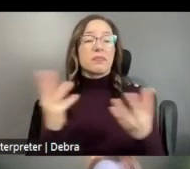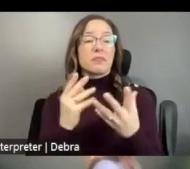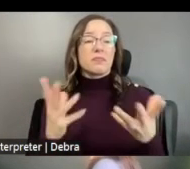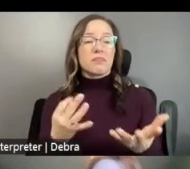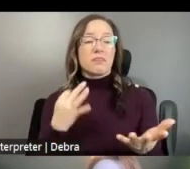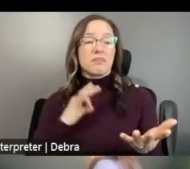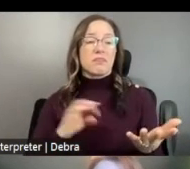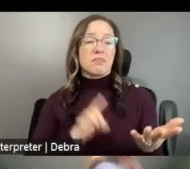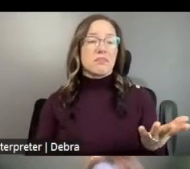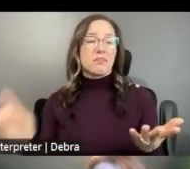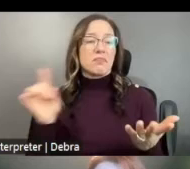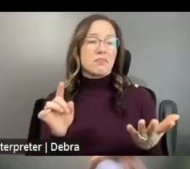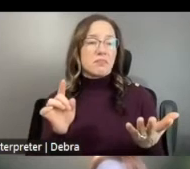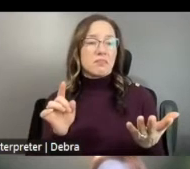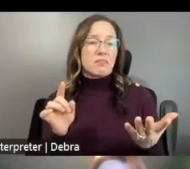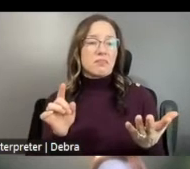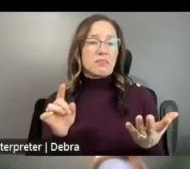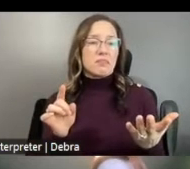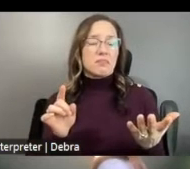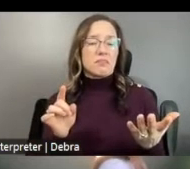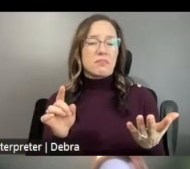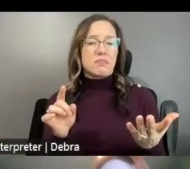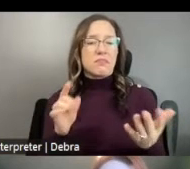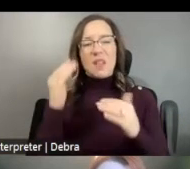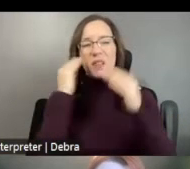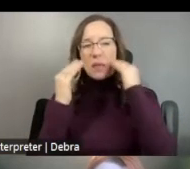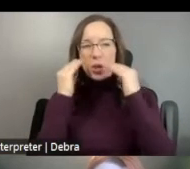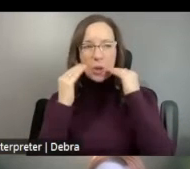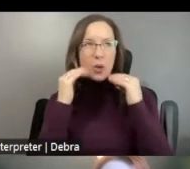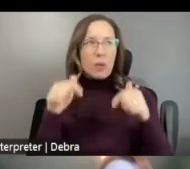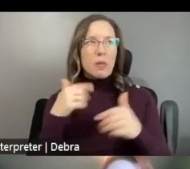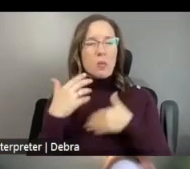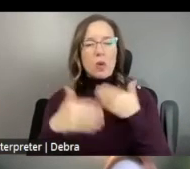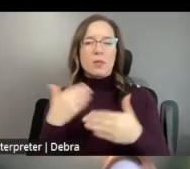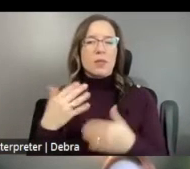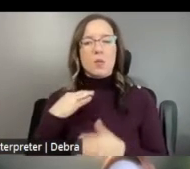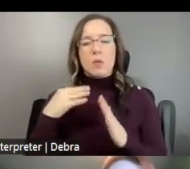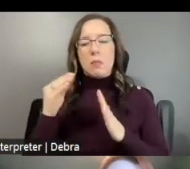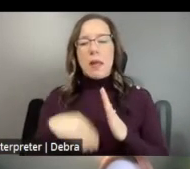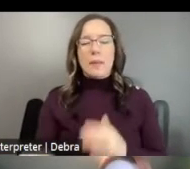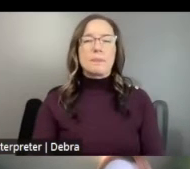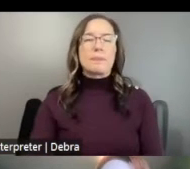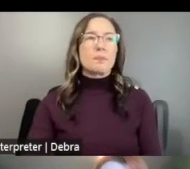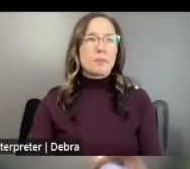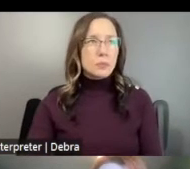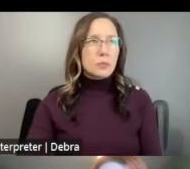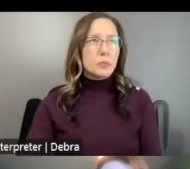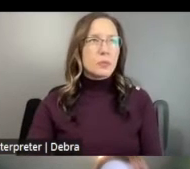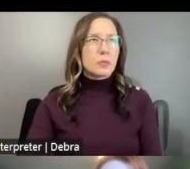YOU NO MATTER YOUR FAMILIARITY WITH THE PROCESS OF APPLYING. WE KNOW THAT IT CAN BE DAUNTING. THERE'S